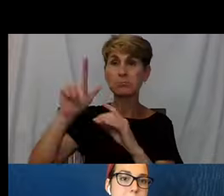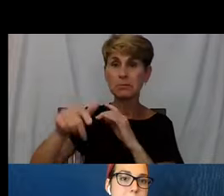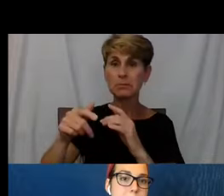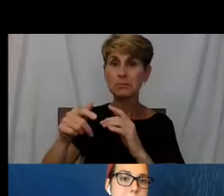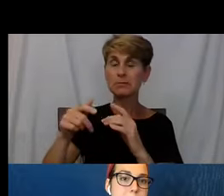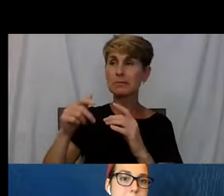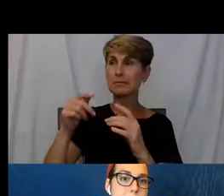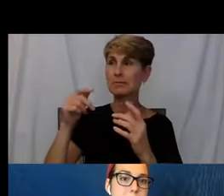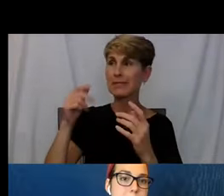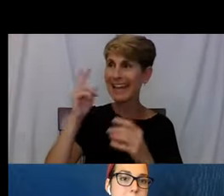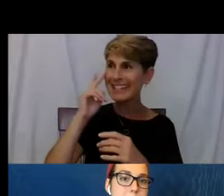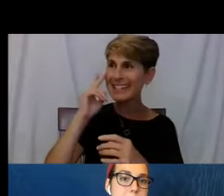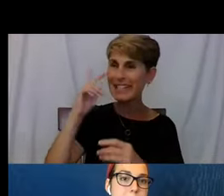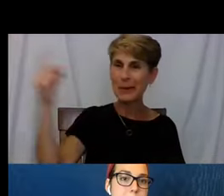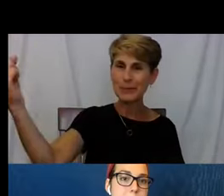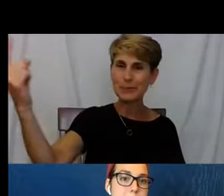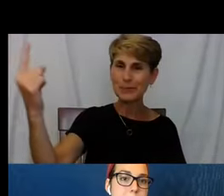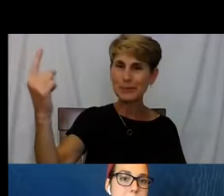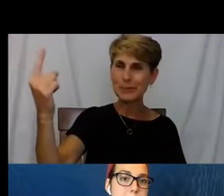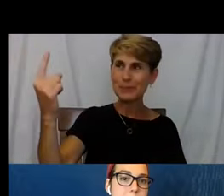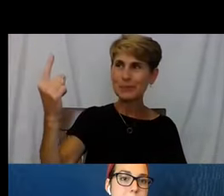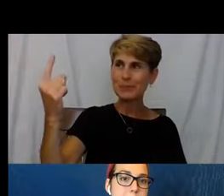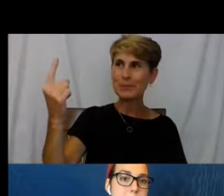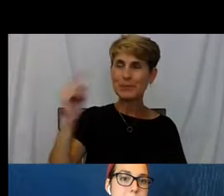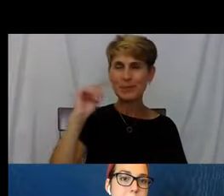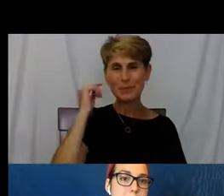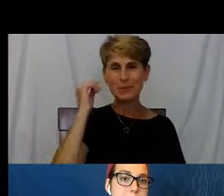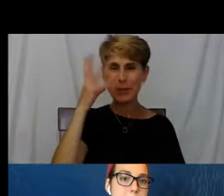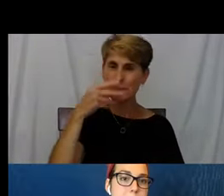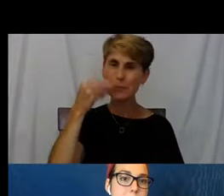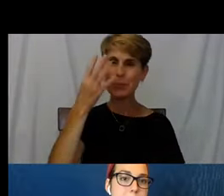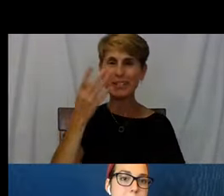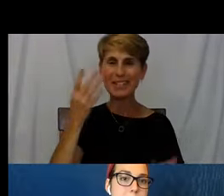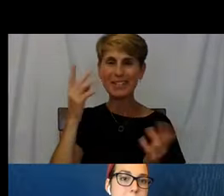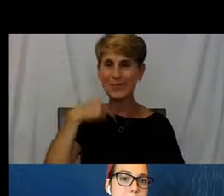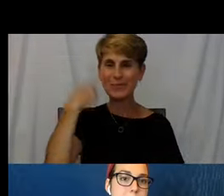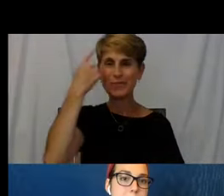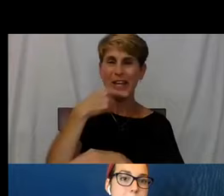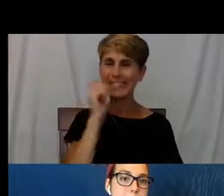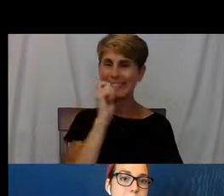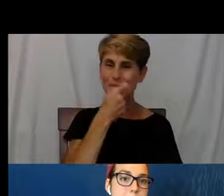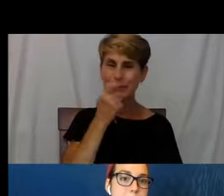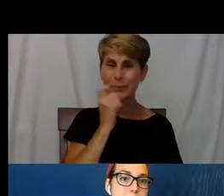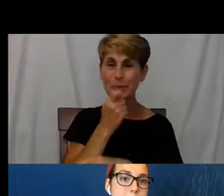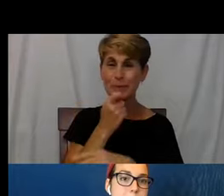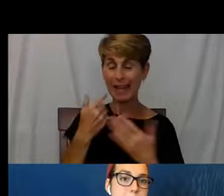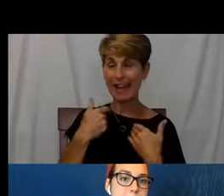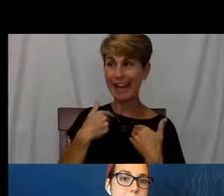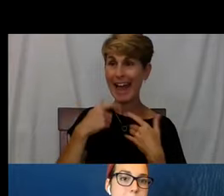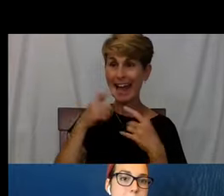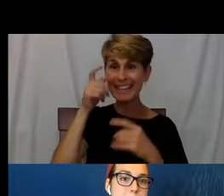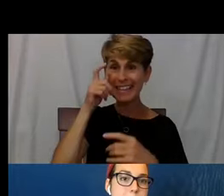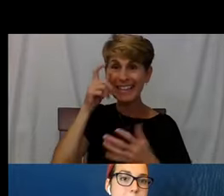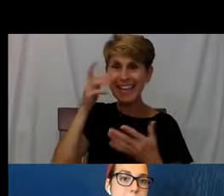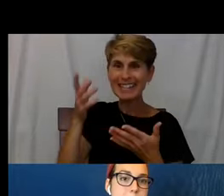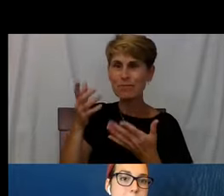and her well done lipstick. And I had glasses and we had a connection.